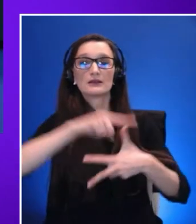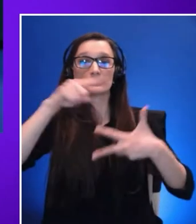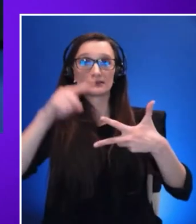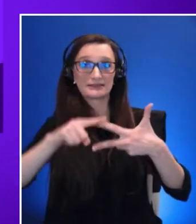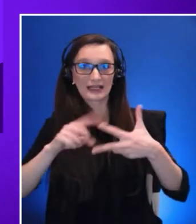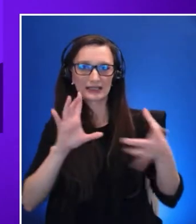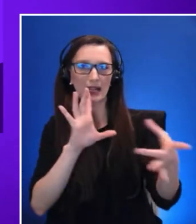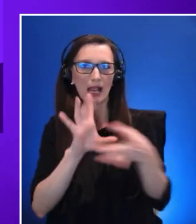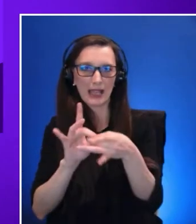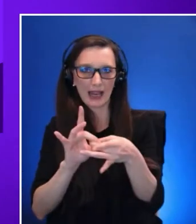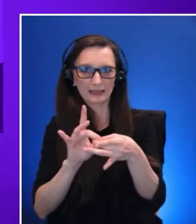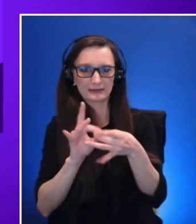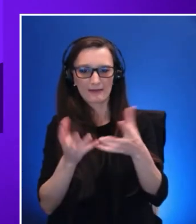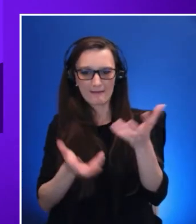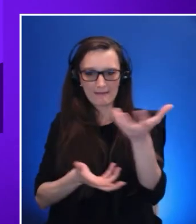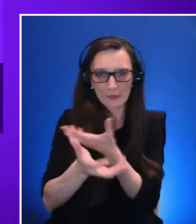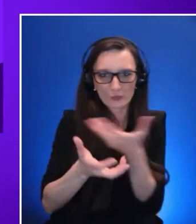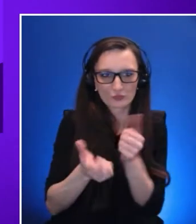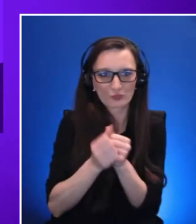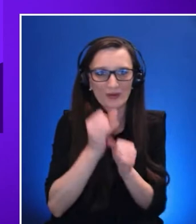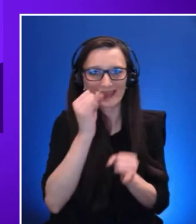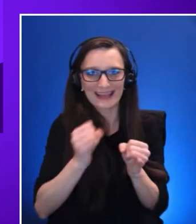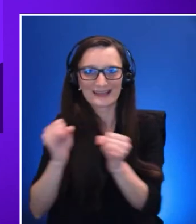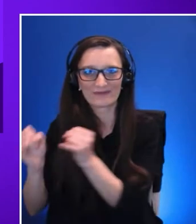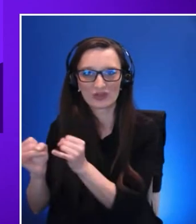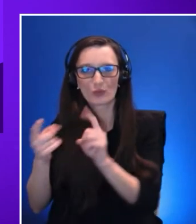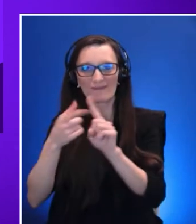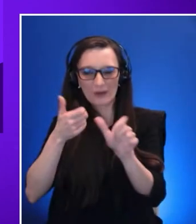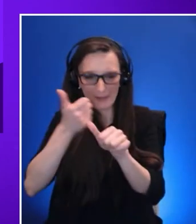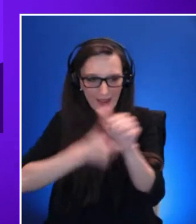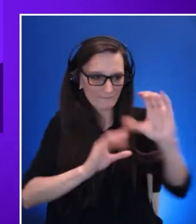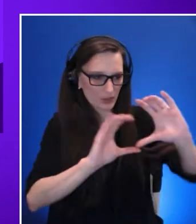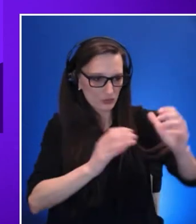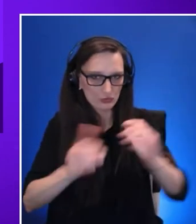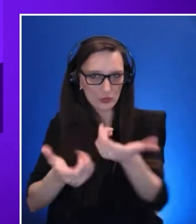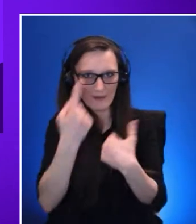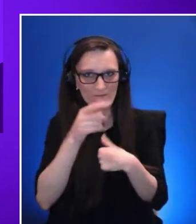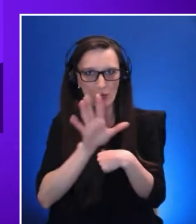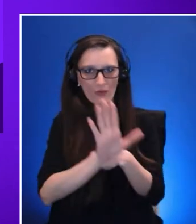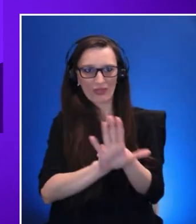from every group to get feedback. We have the power of having a very